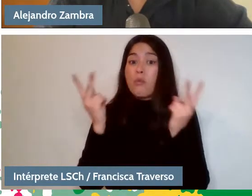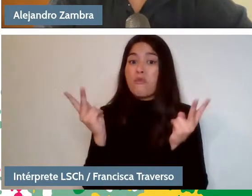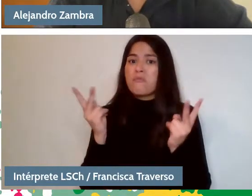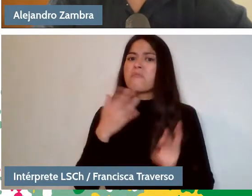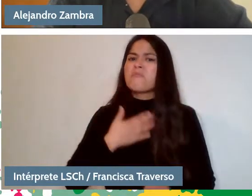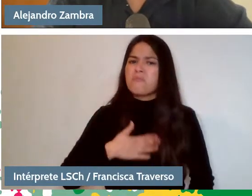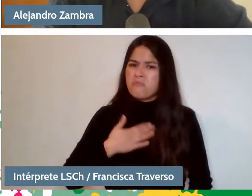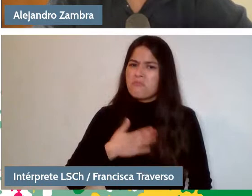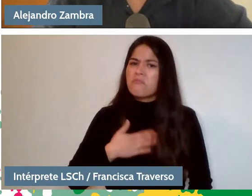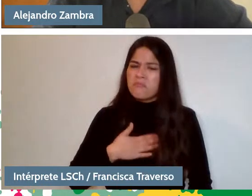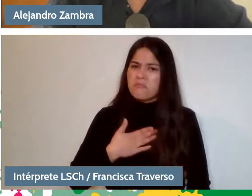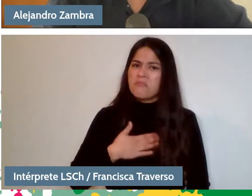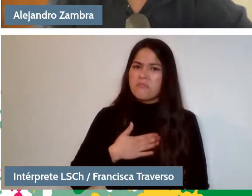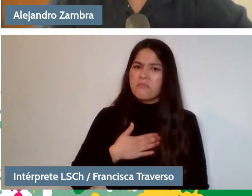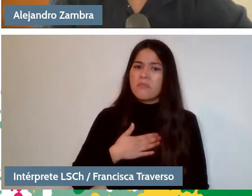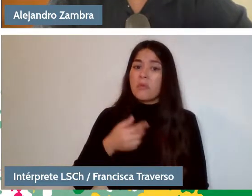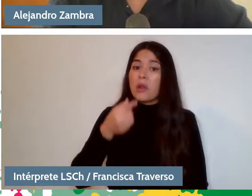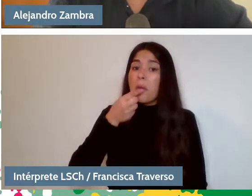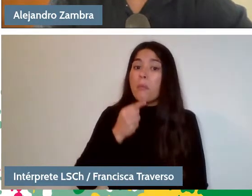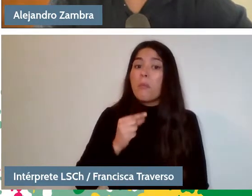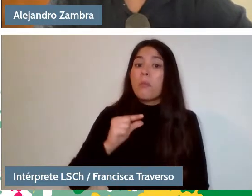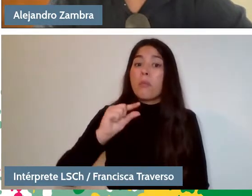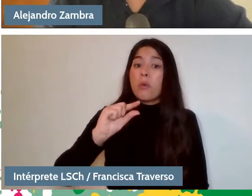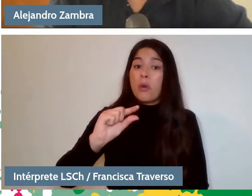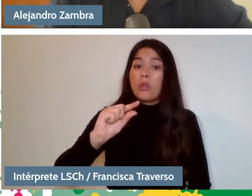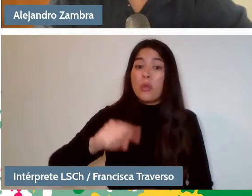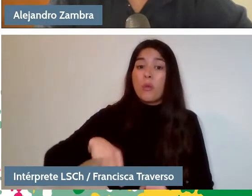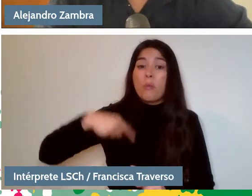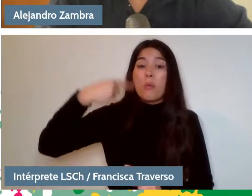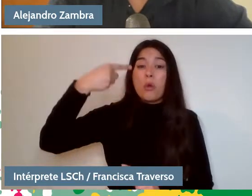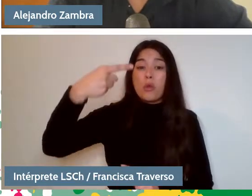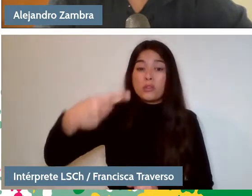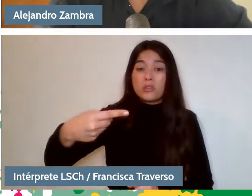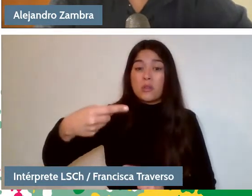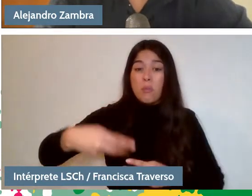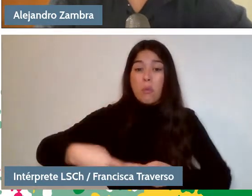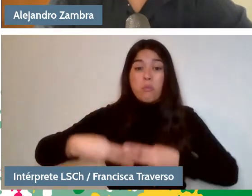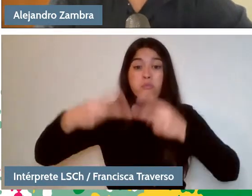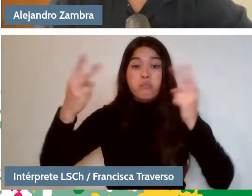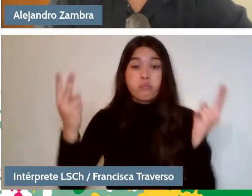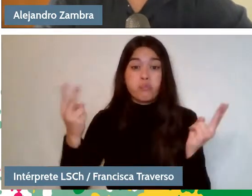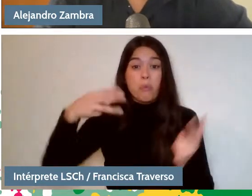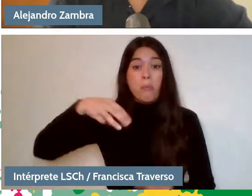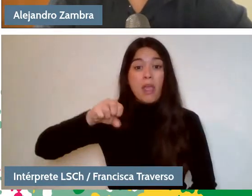you know that the next book by Maria Jose Navia is going to come out in May,